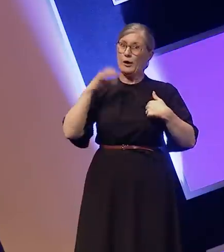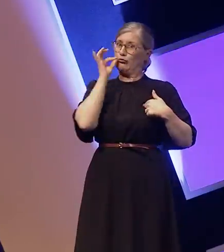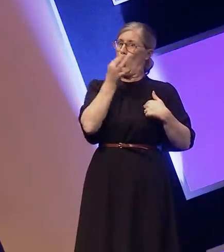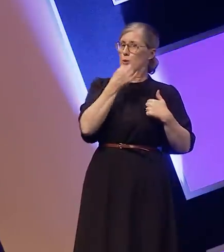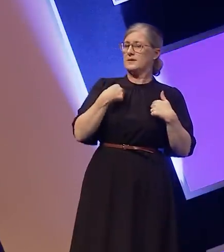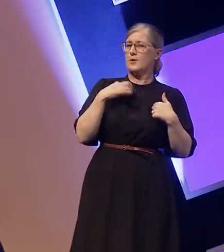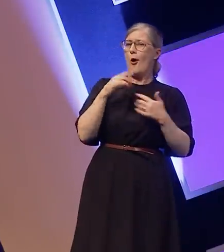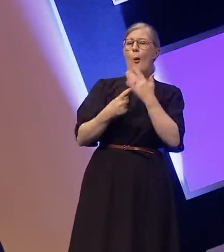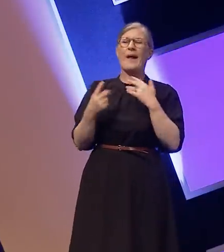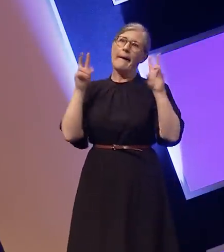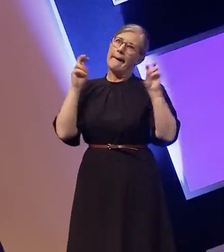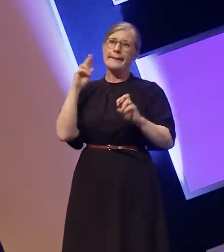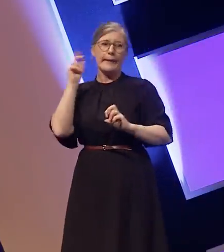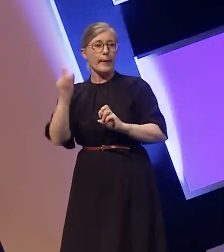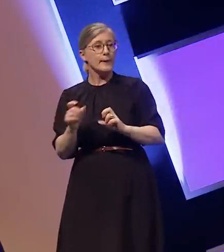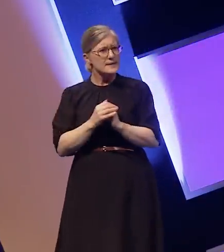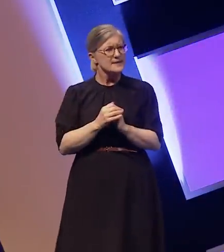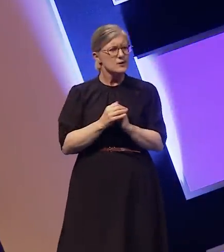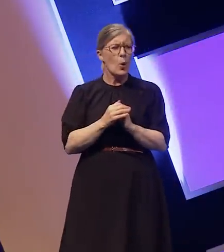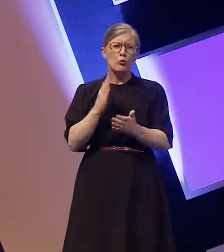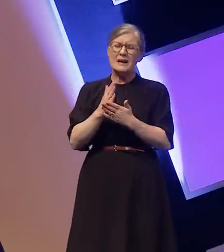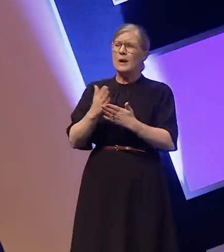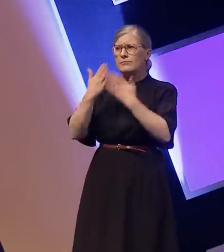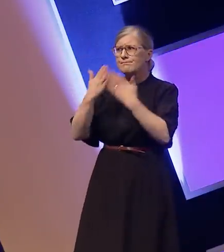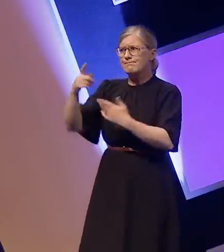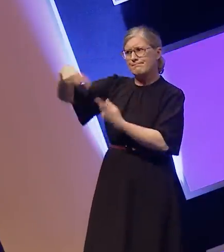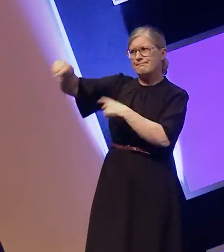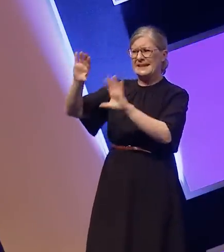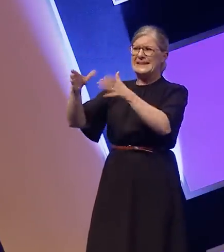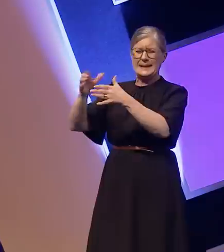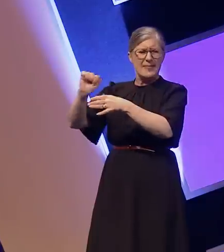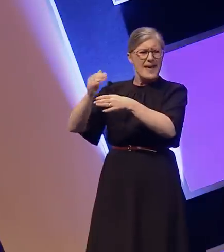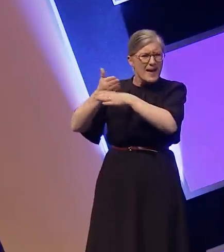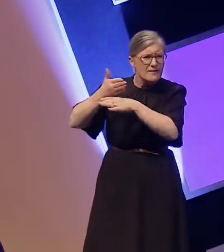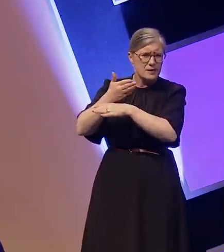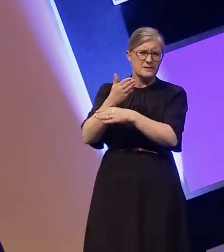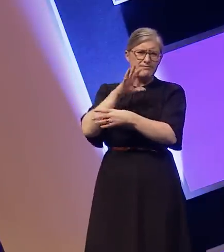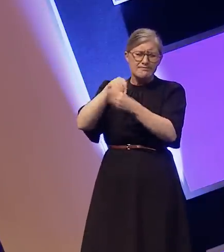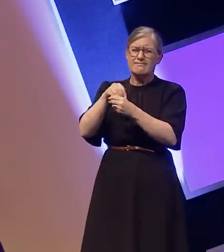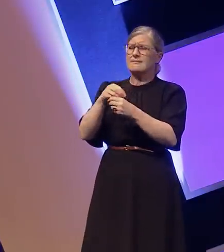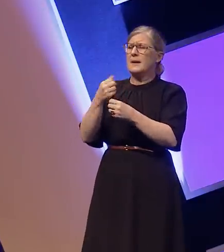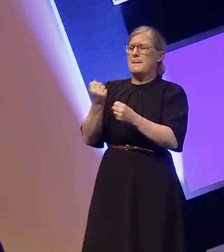team who played a part in making my experience so inclusive, I would like to say a big thank you.